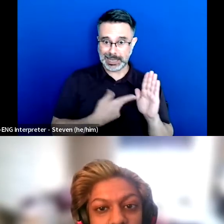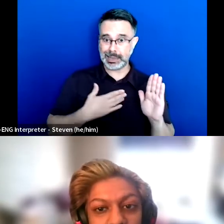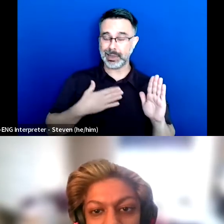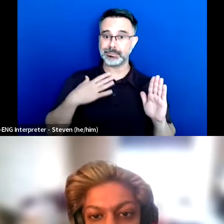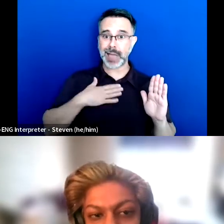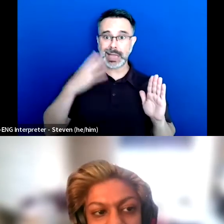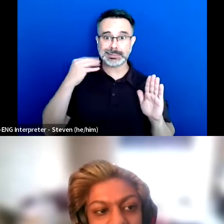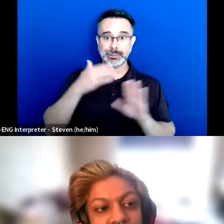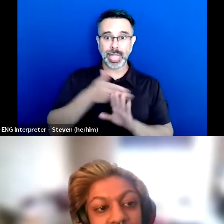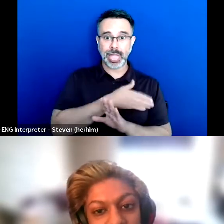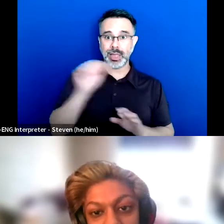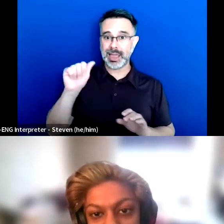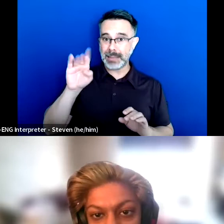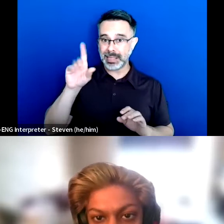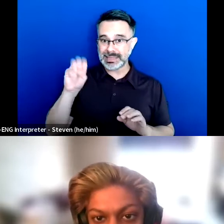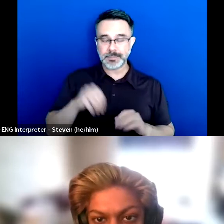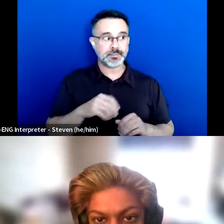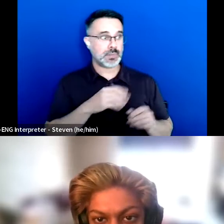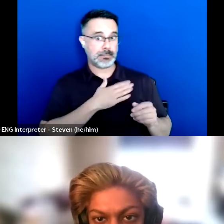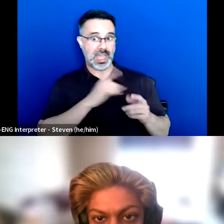Here's all the ableism my friends have experienced in school,